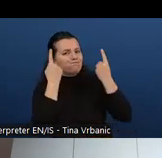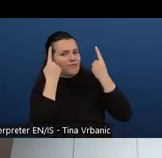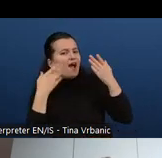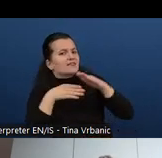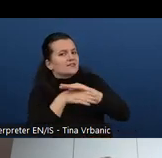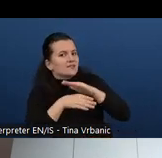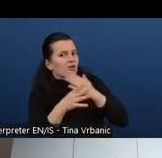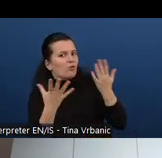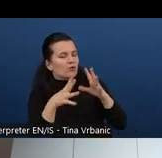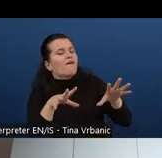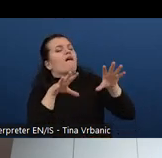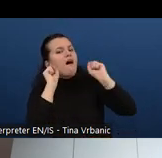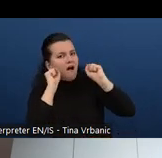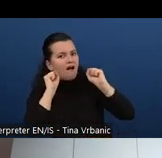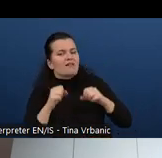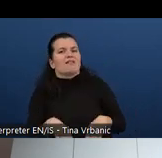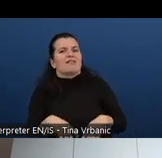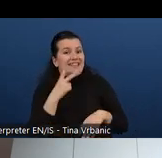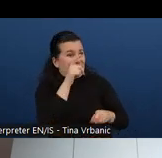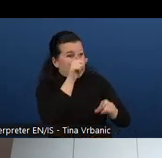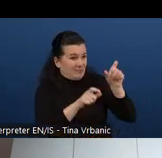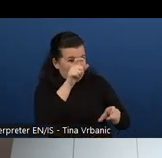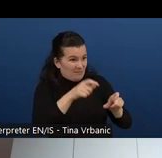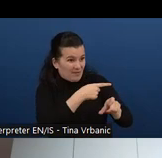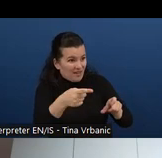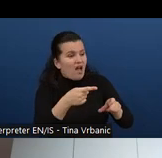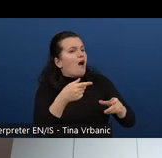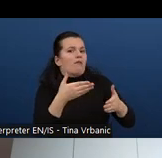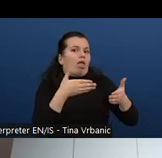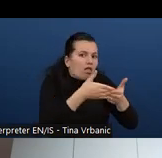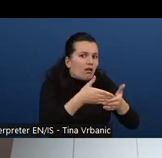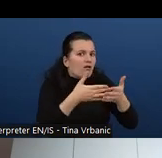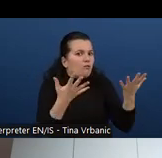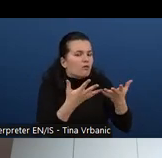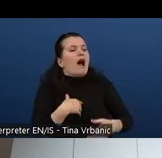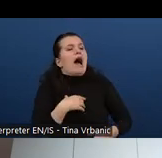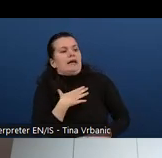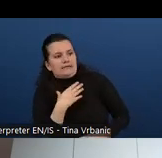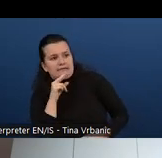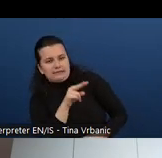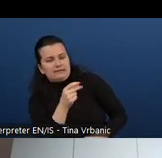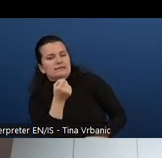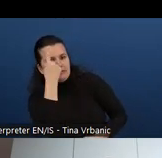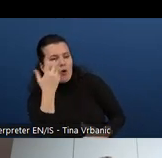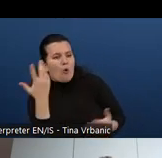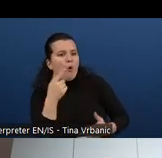We would discuss, I don't know how to test titles, how to test link text, how to test